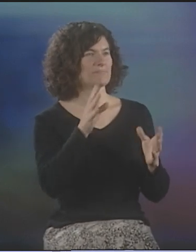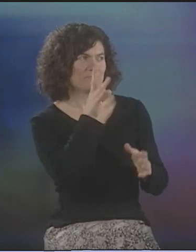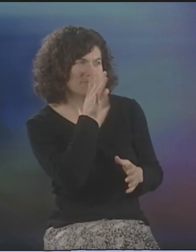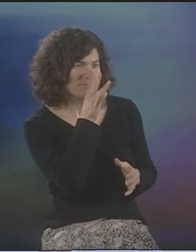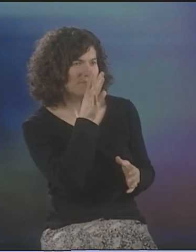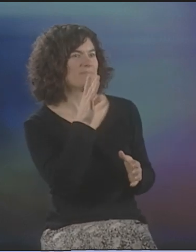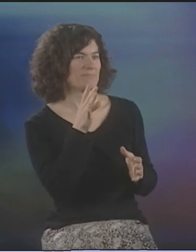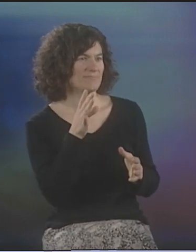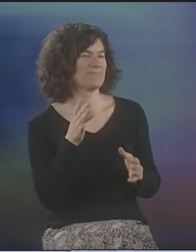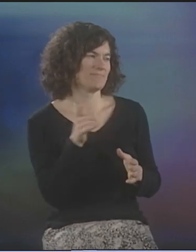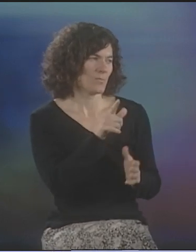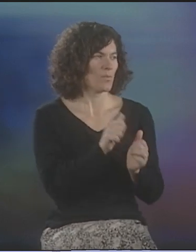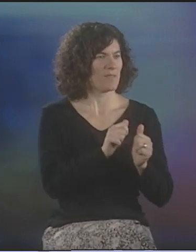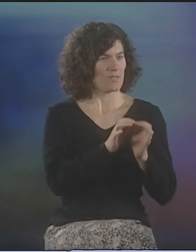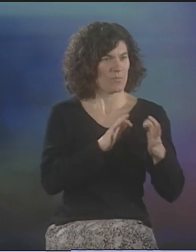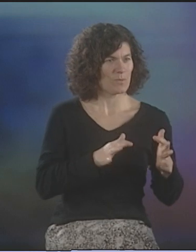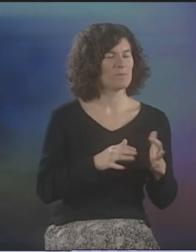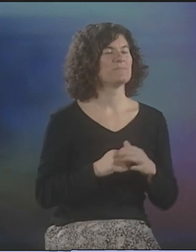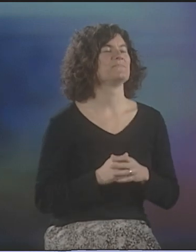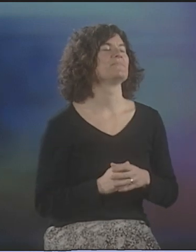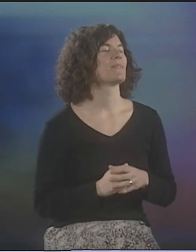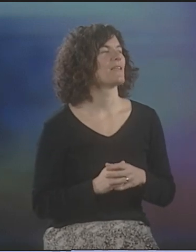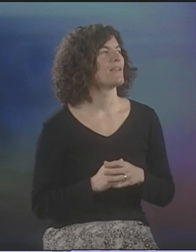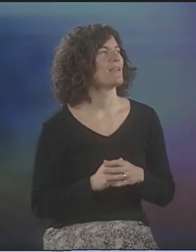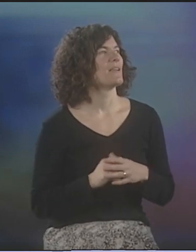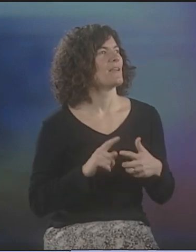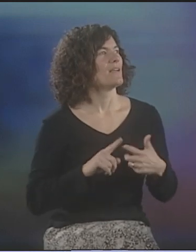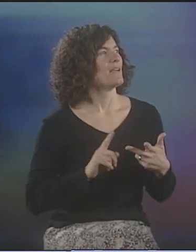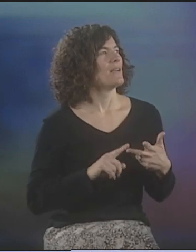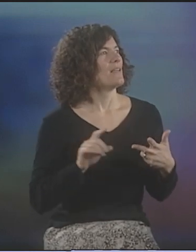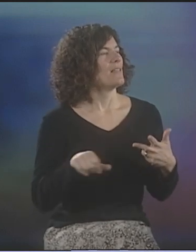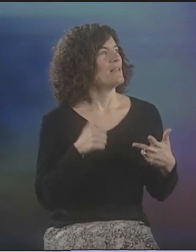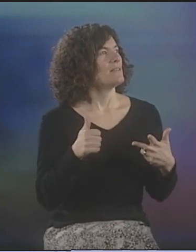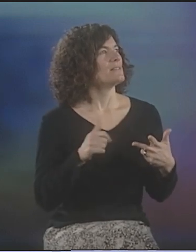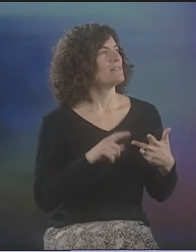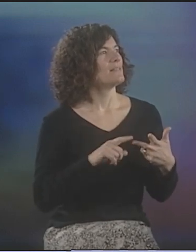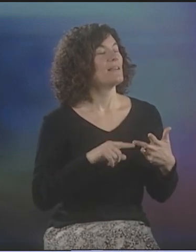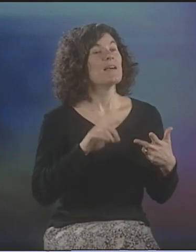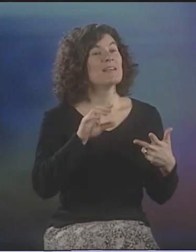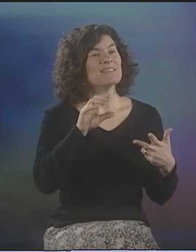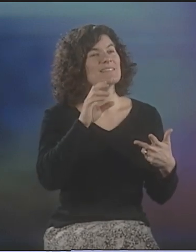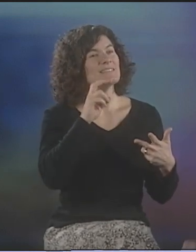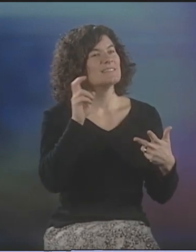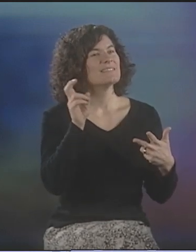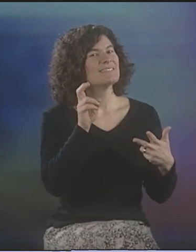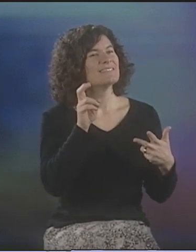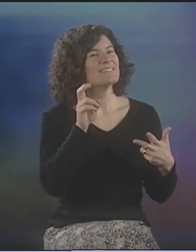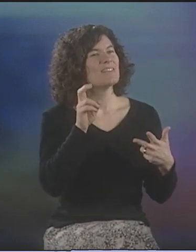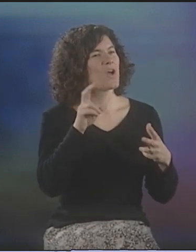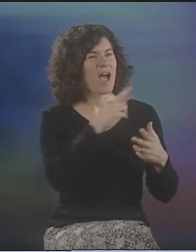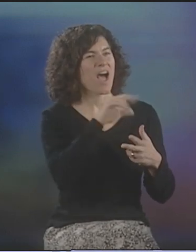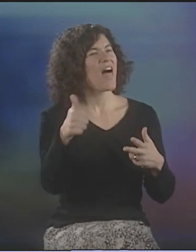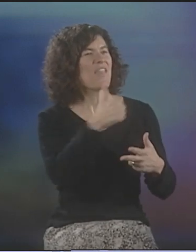AND SO, THERE WOULD BE INTERPRETERS PROVIDING ACCESS FOR BOTH AUDIENCES THERE. THERE WAS ANOTHER RESTAURANT IN TOWN AT THE TIME